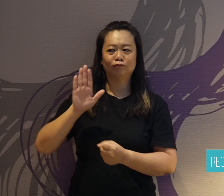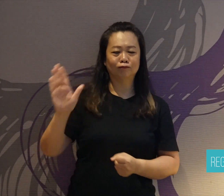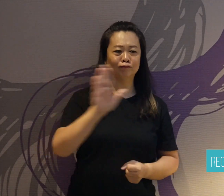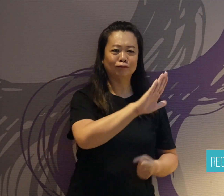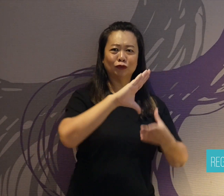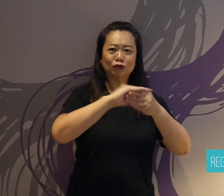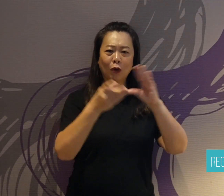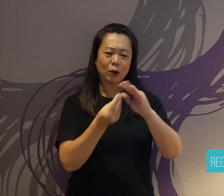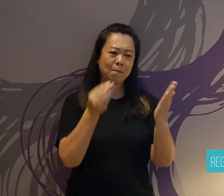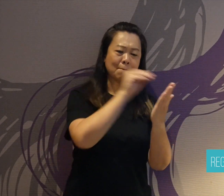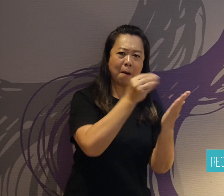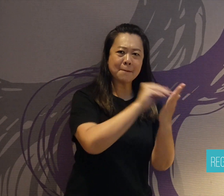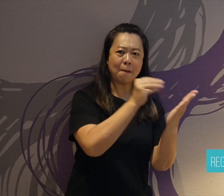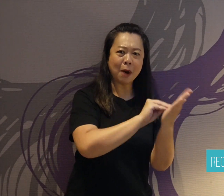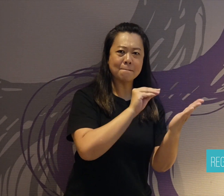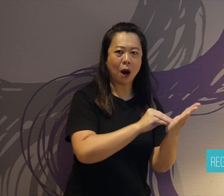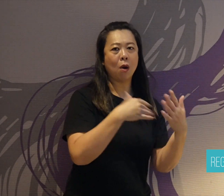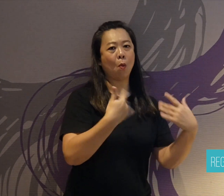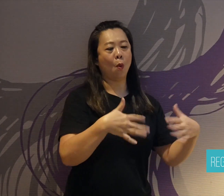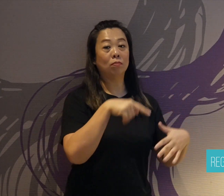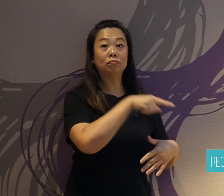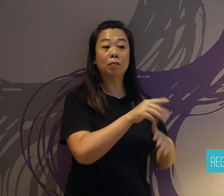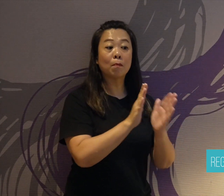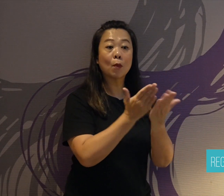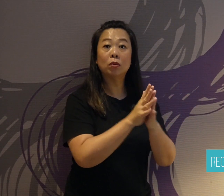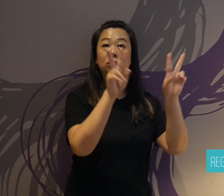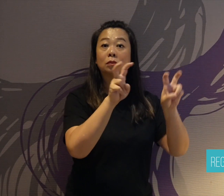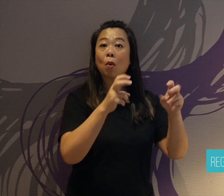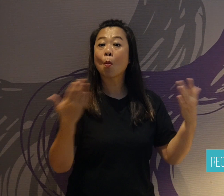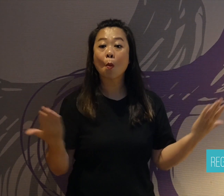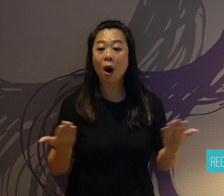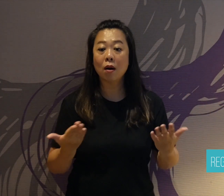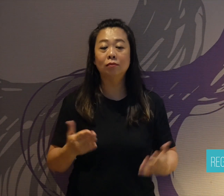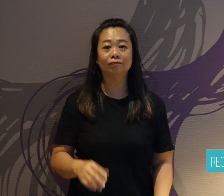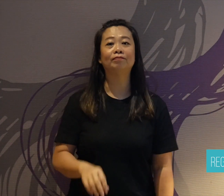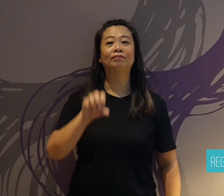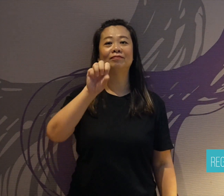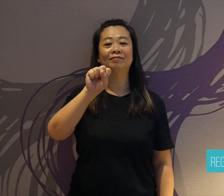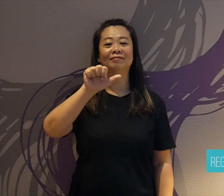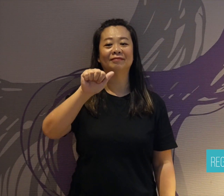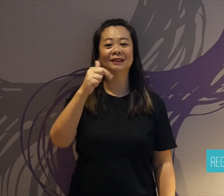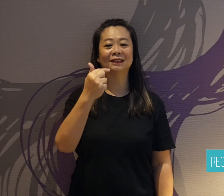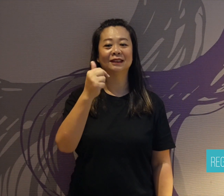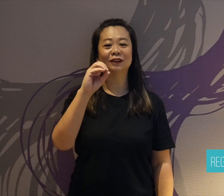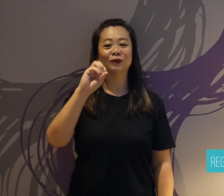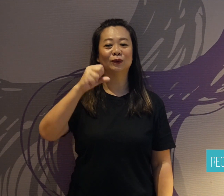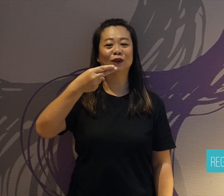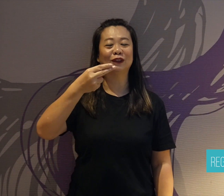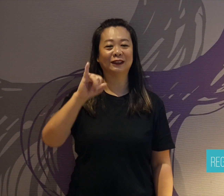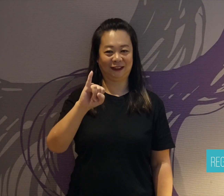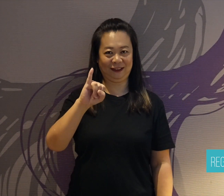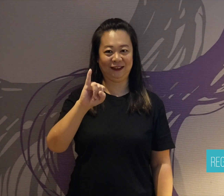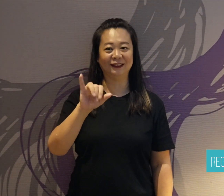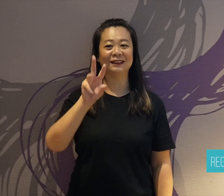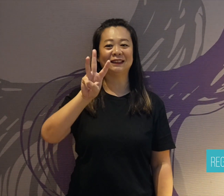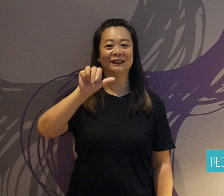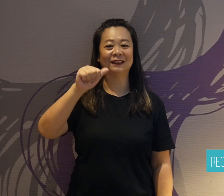This book was used to make a movie about Fukushima's life.